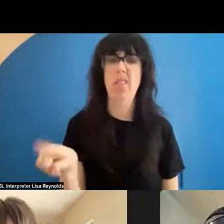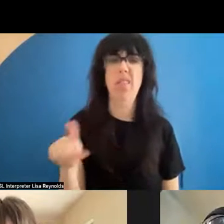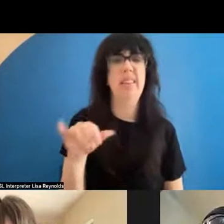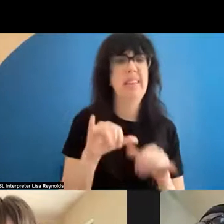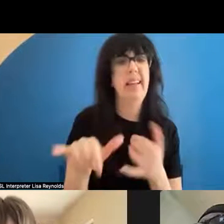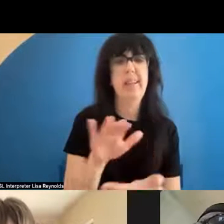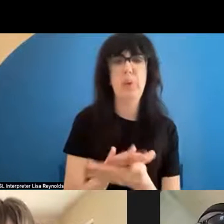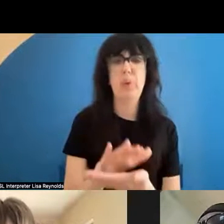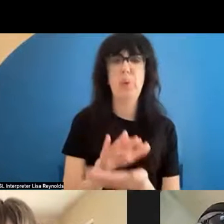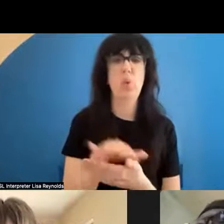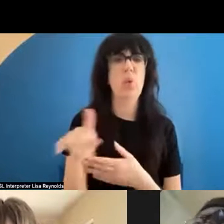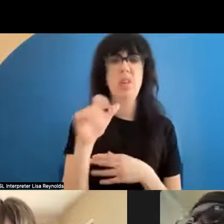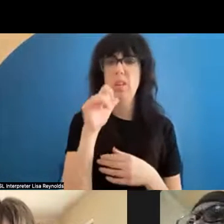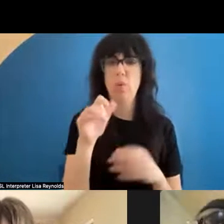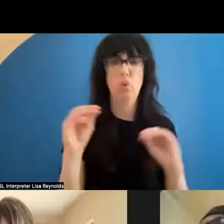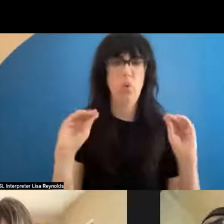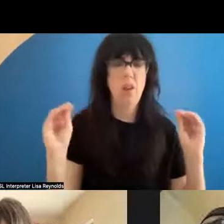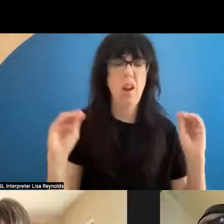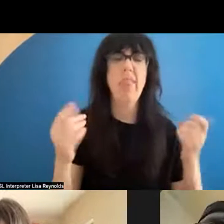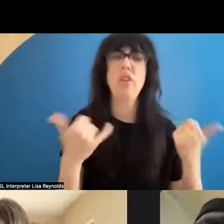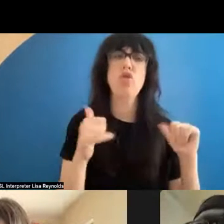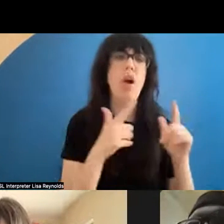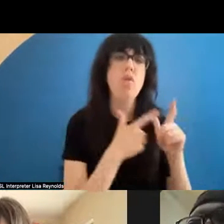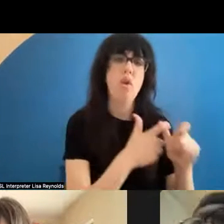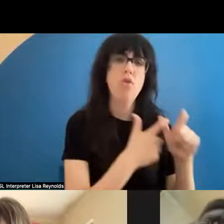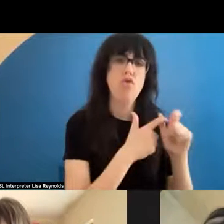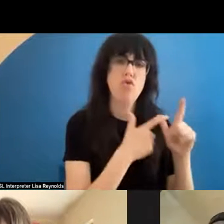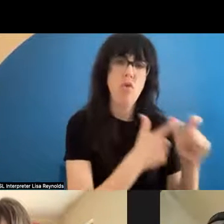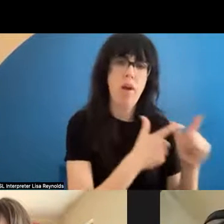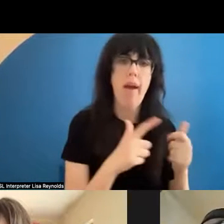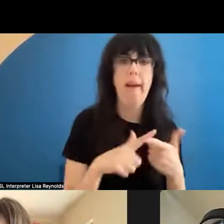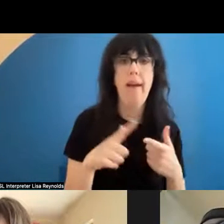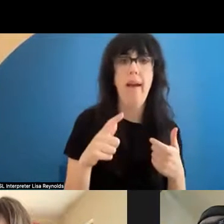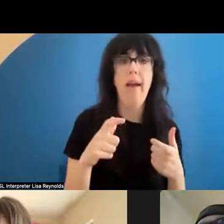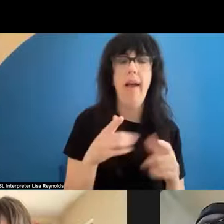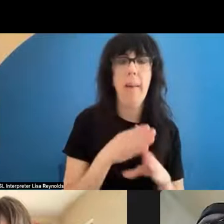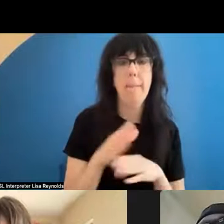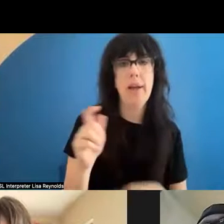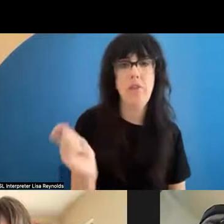and run track and I was a fencing major; I was one of